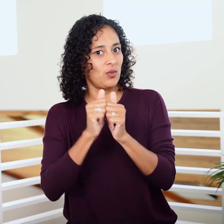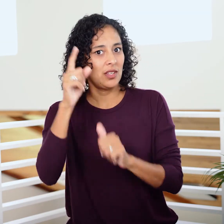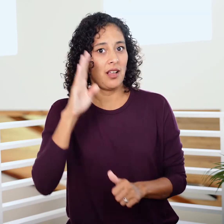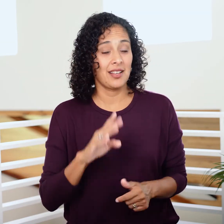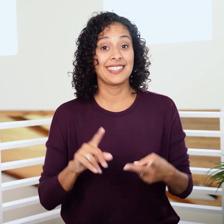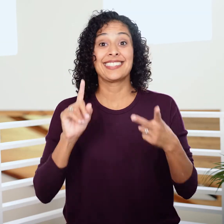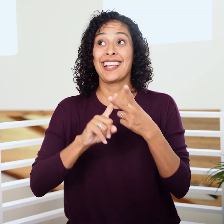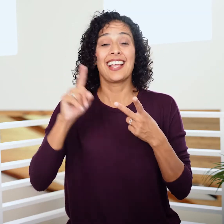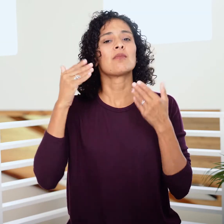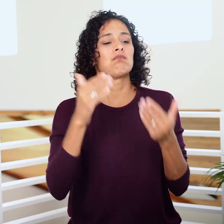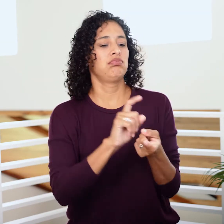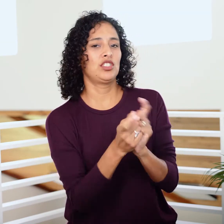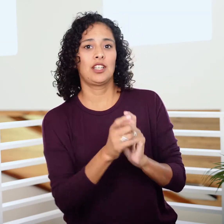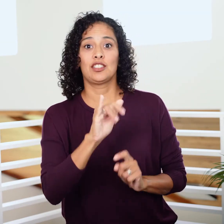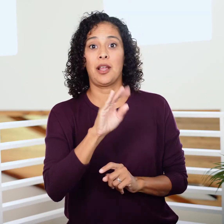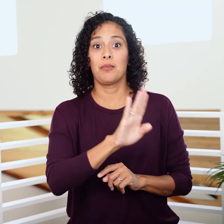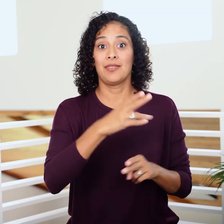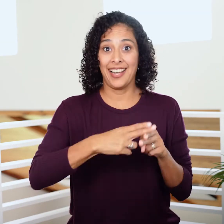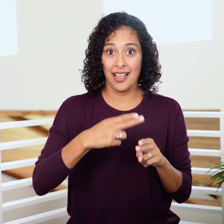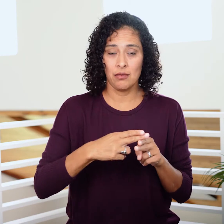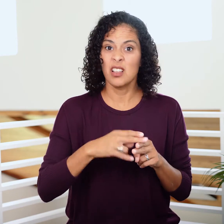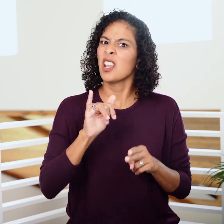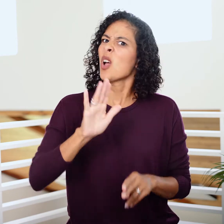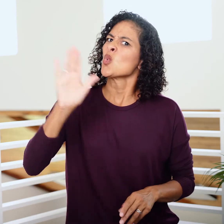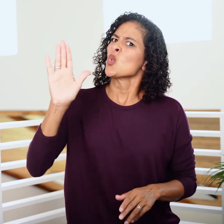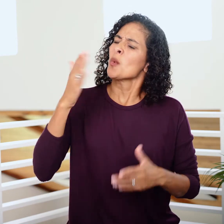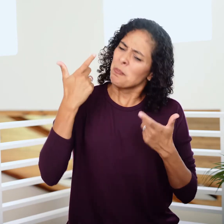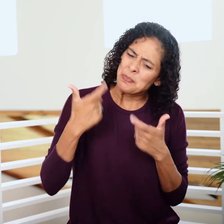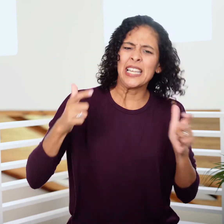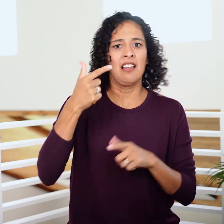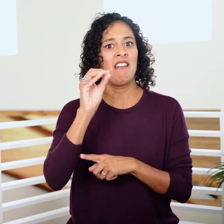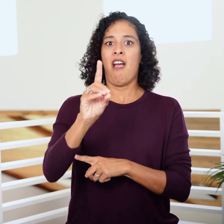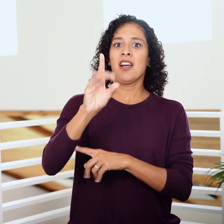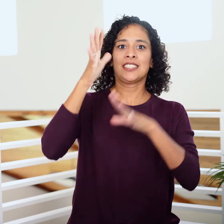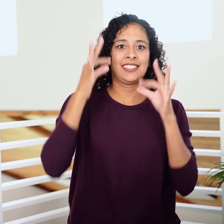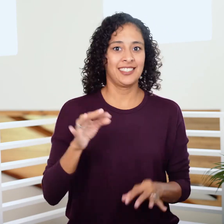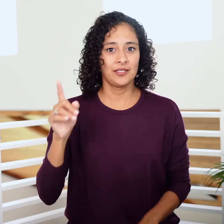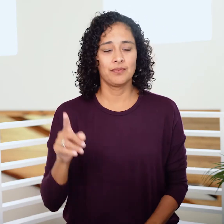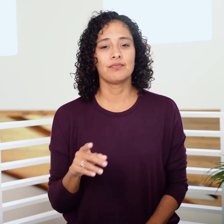God, and second, He changes Jacob’s name, which is a big God move.